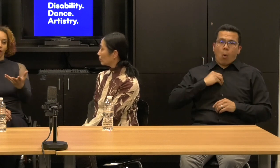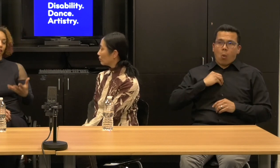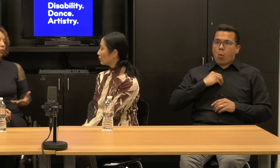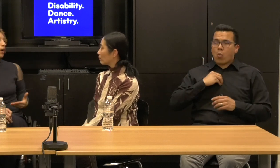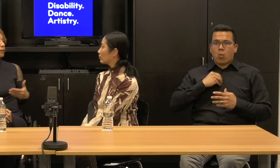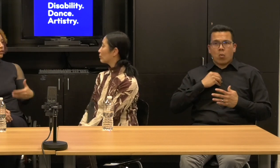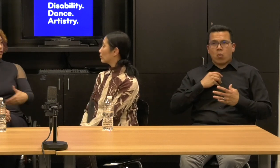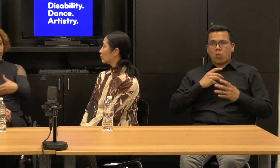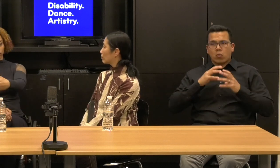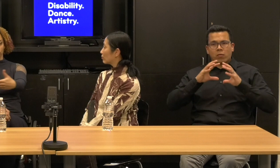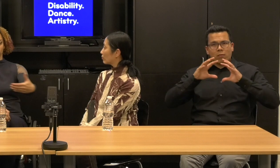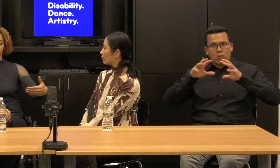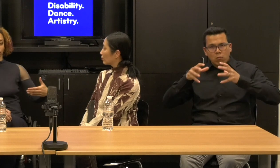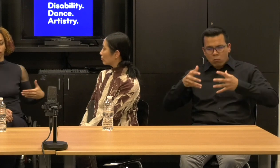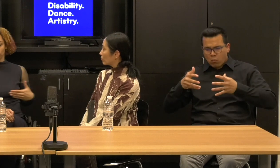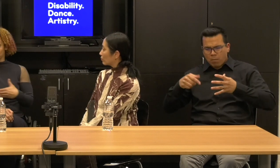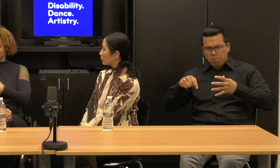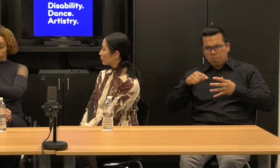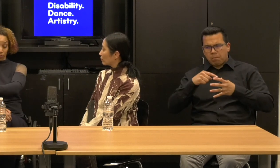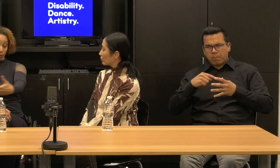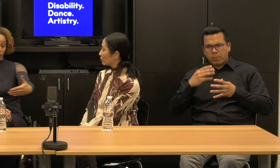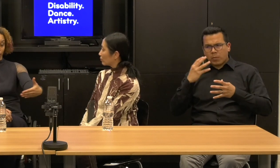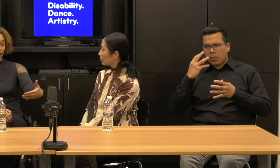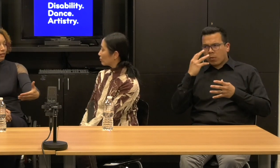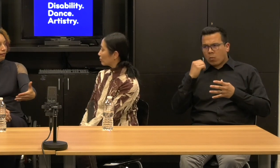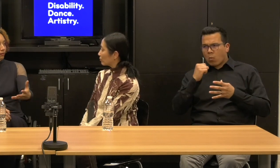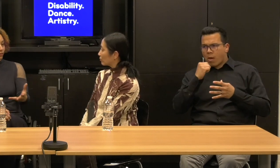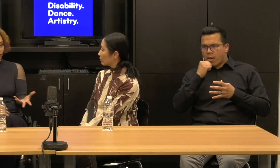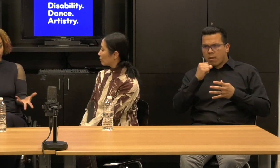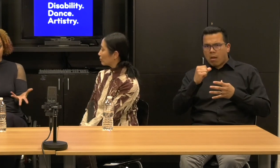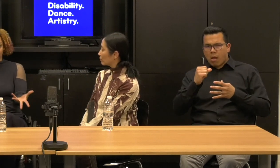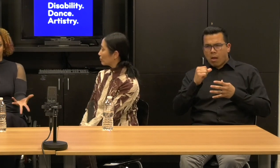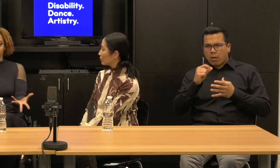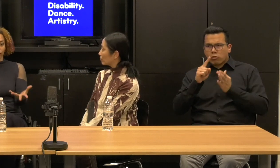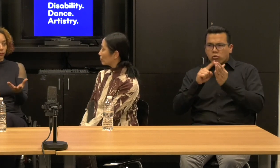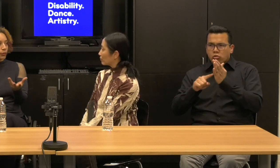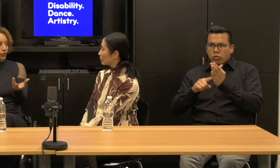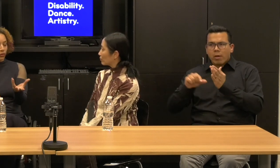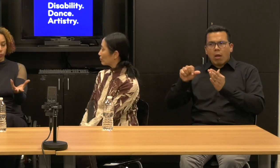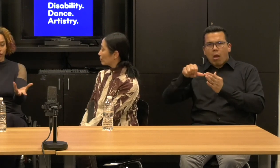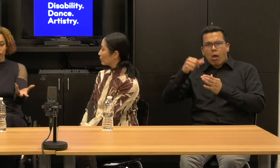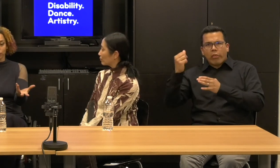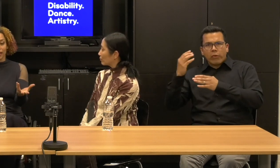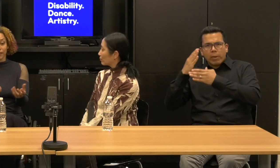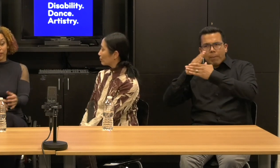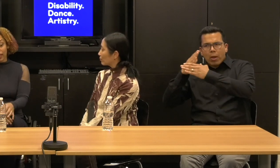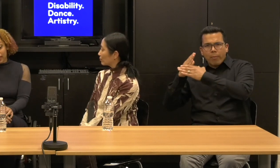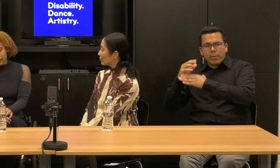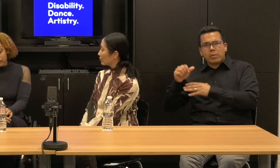then why wouldn't you look through a variety of different impairments and forces and ways of being.